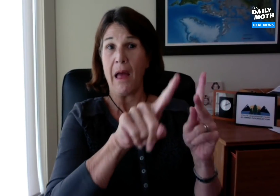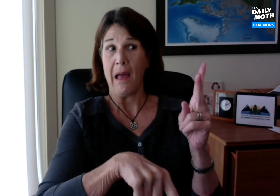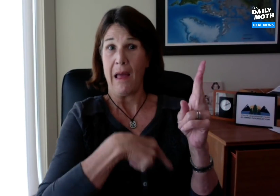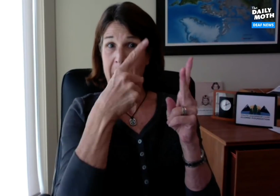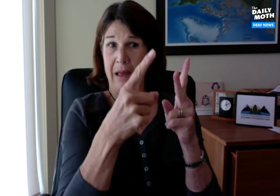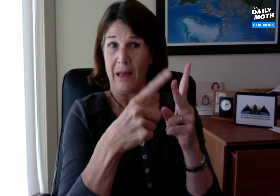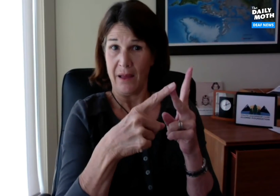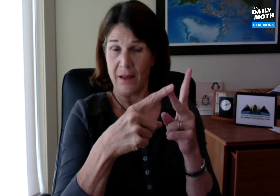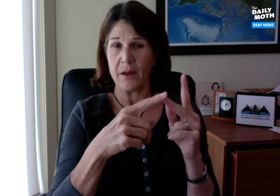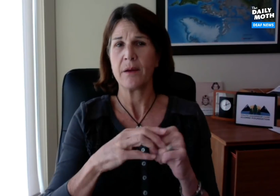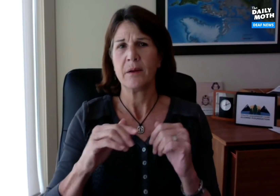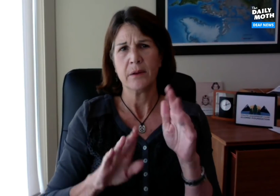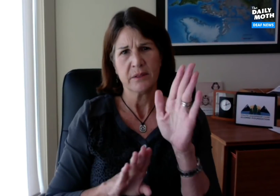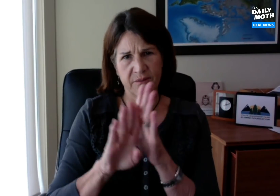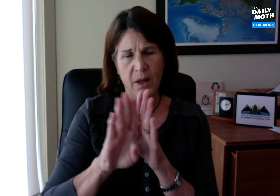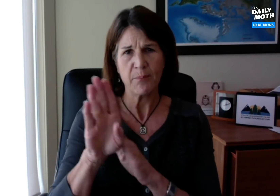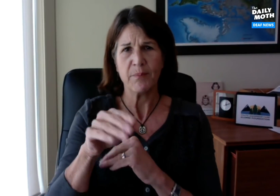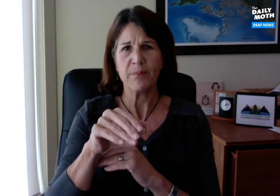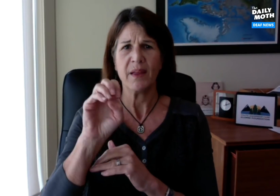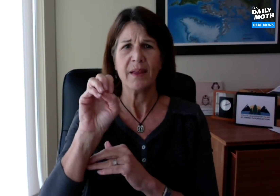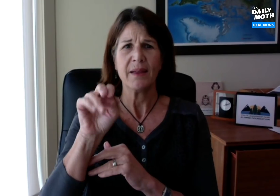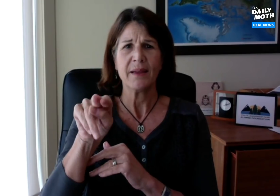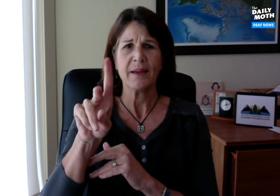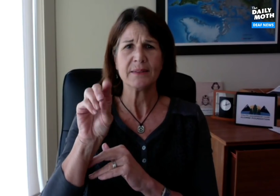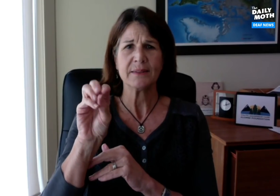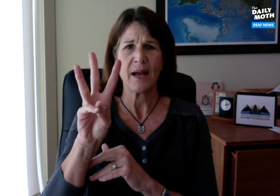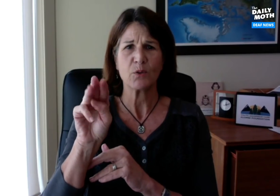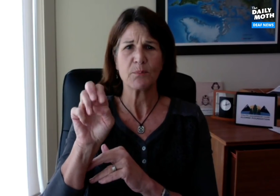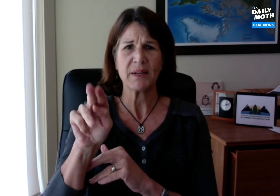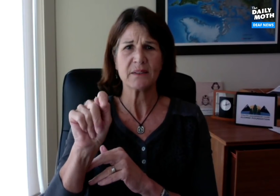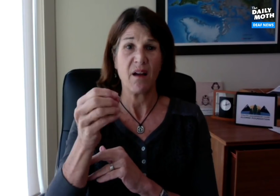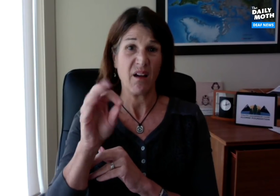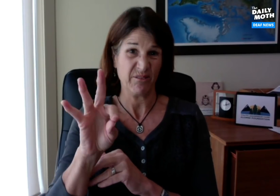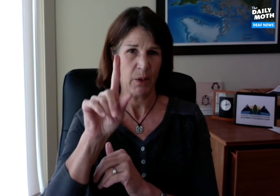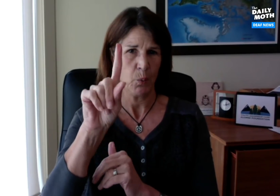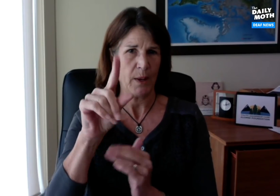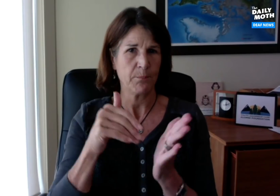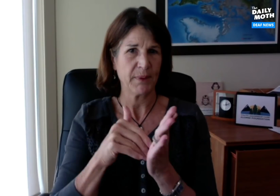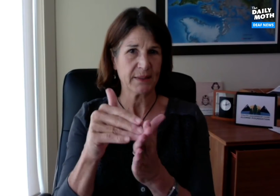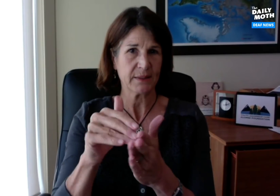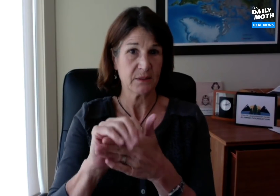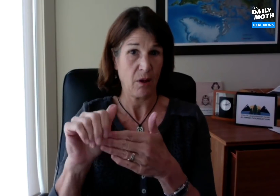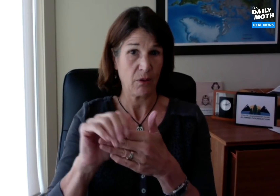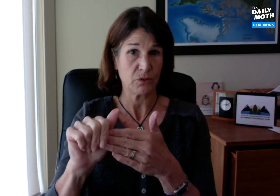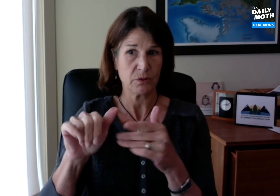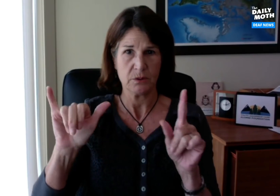Secondly, it's to develop an endowment fund of one million dollars.